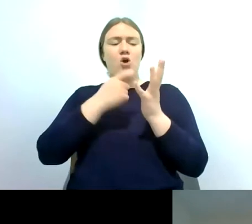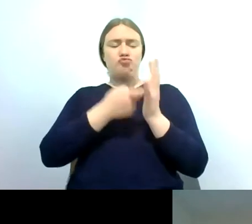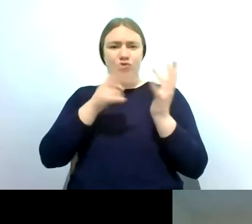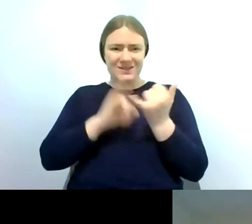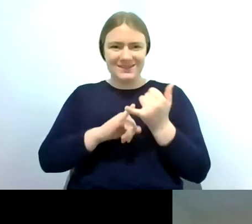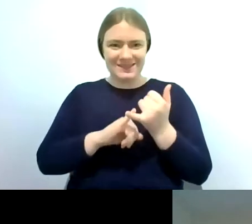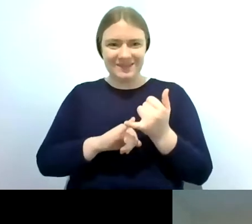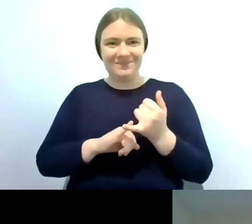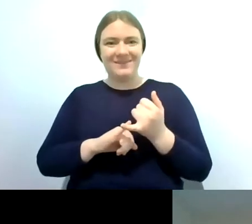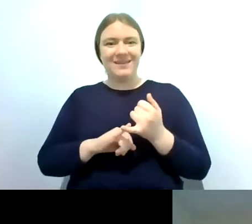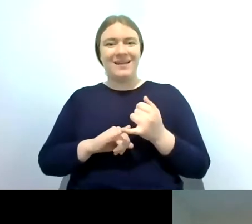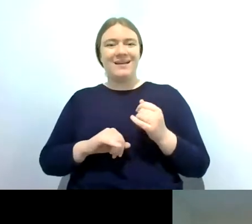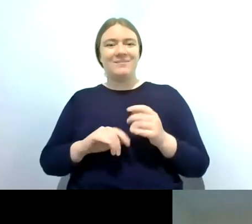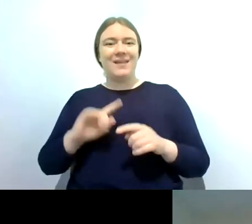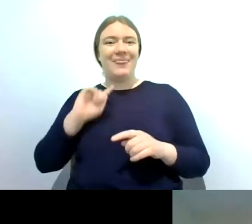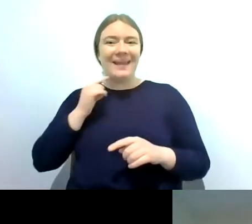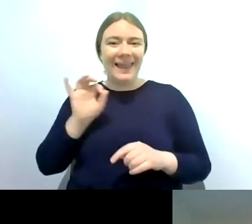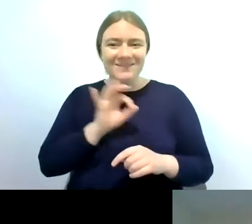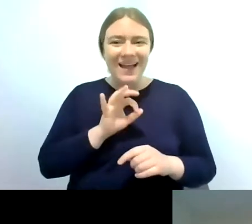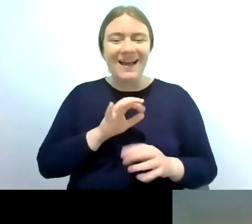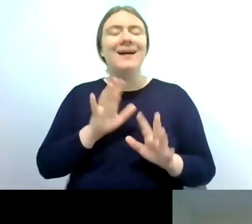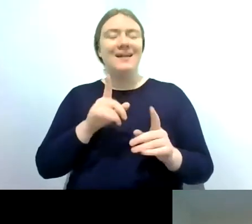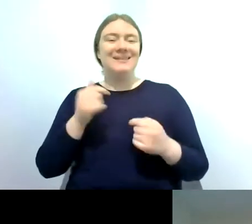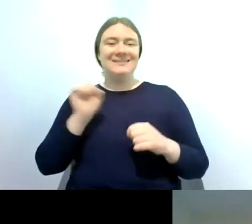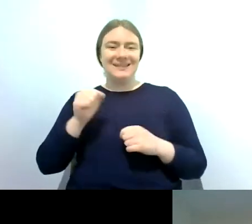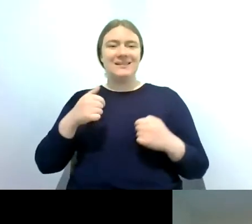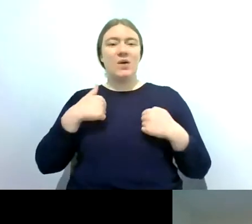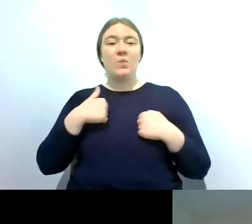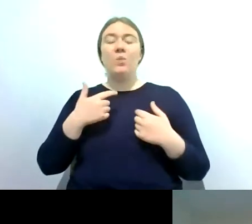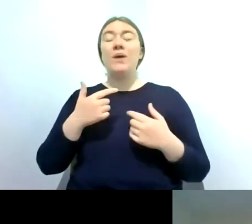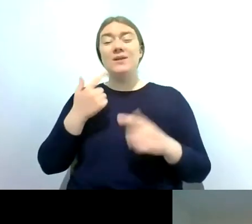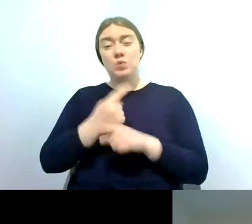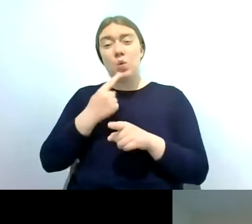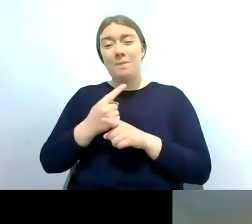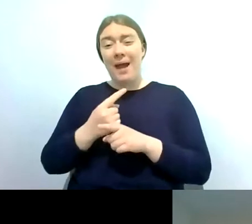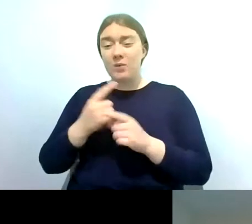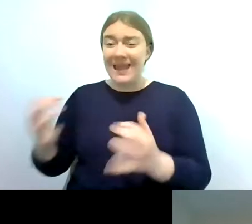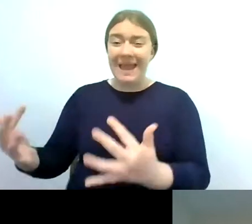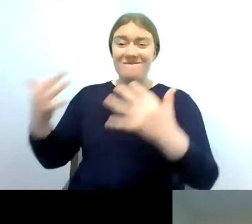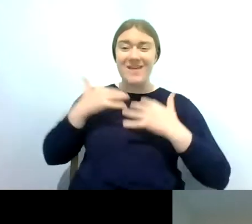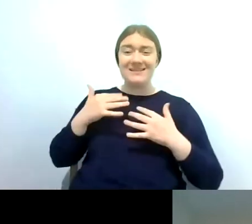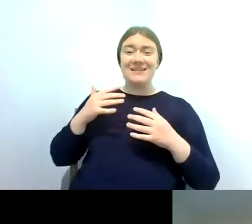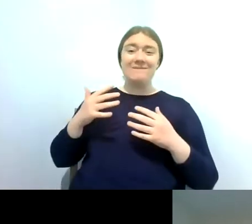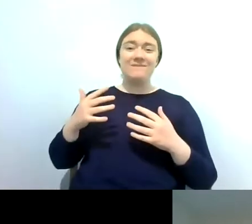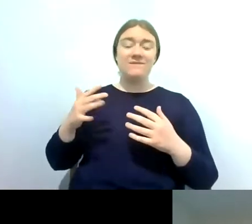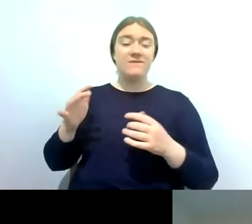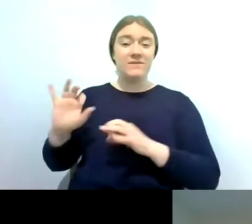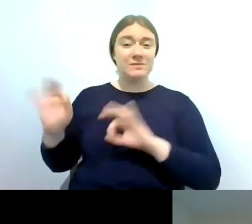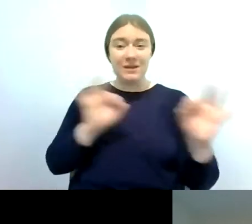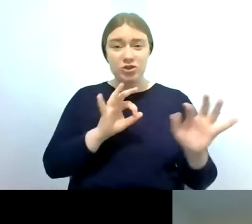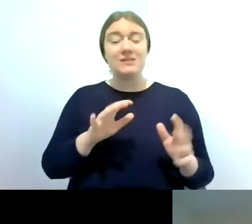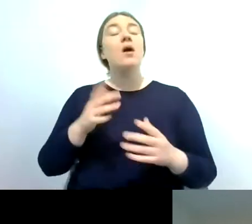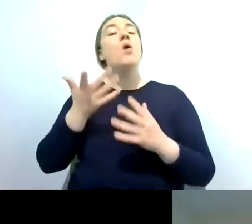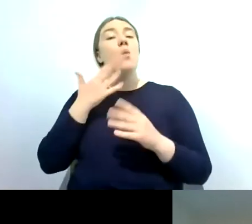and so yes we do we do cover um invasive species and when you attend a training you also get an